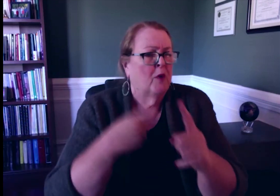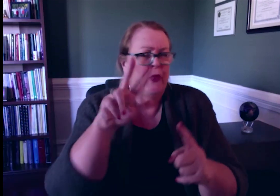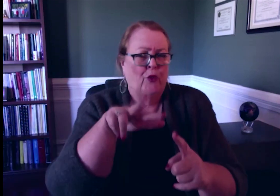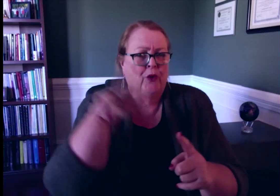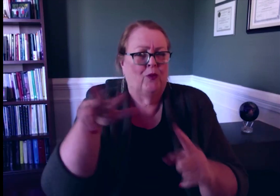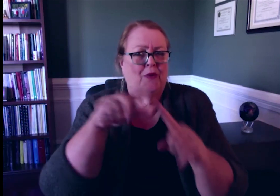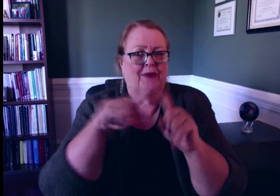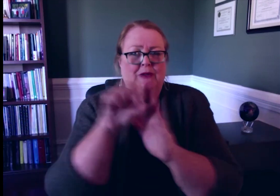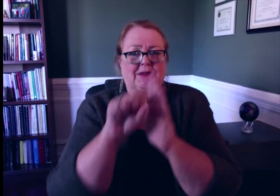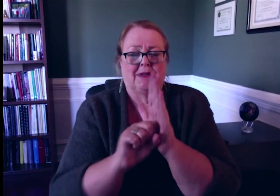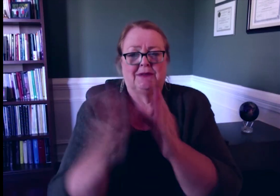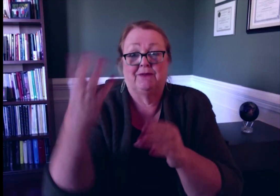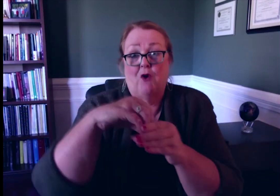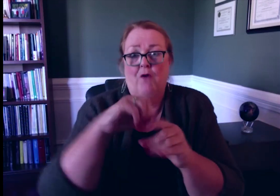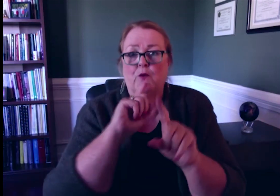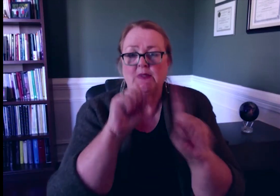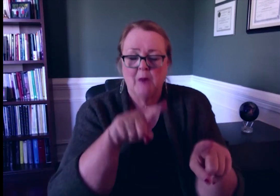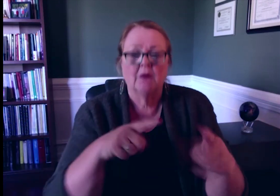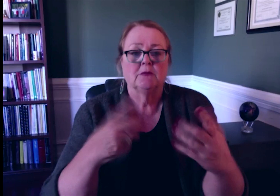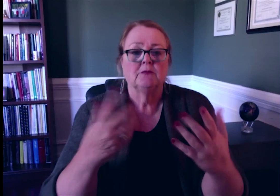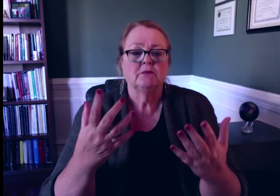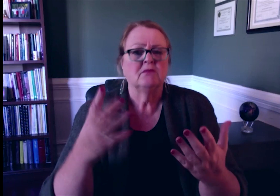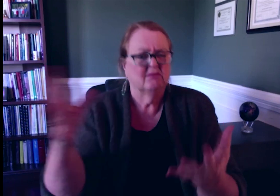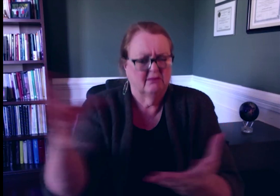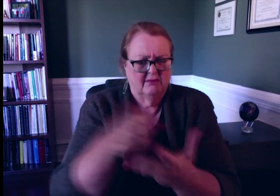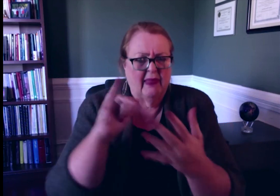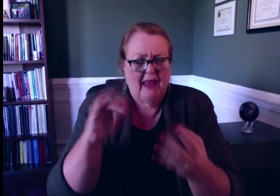Information was gathered from a total of 33 states.